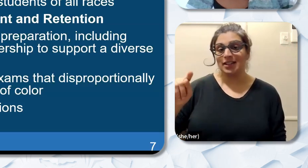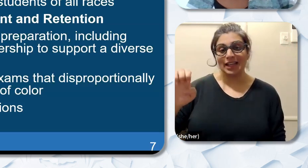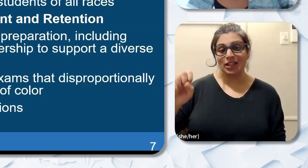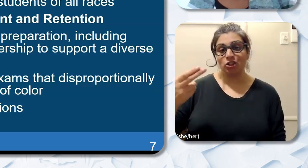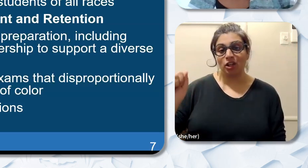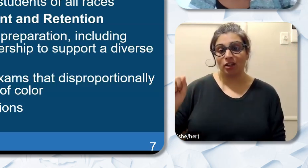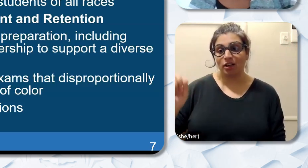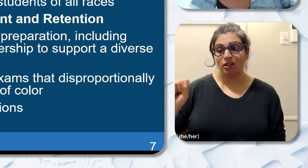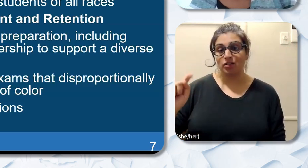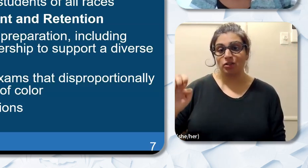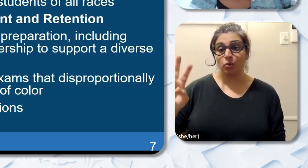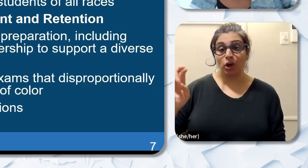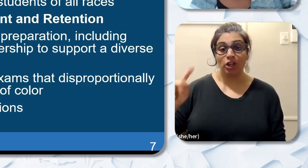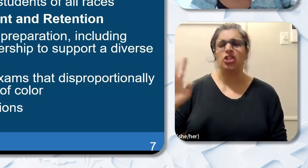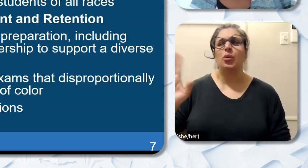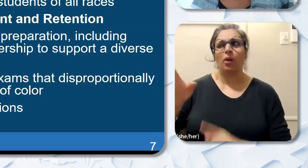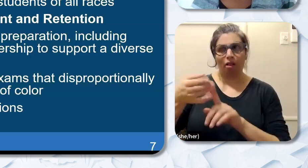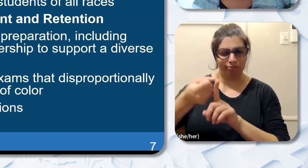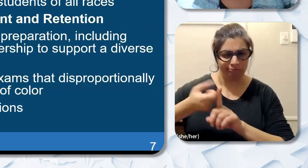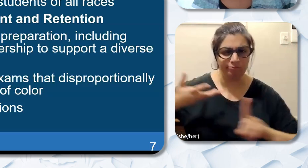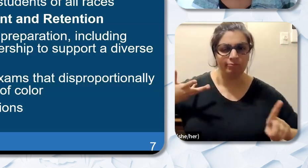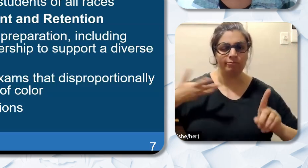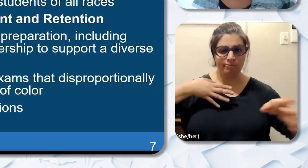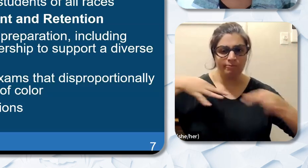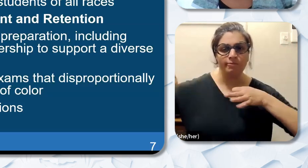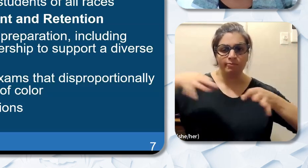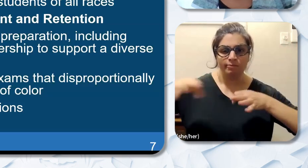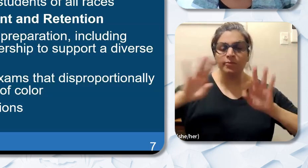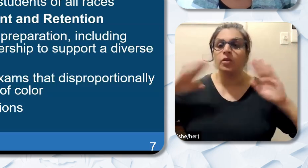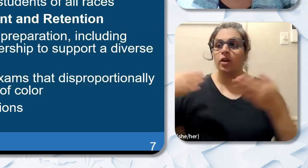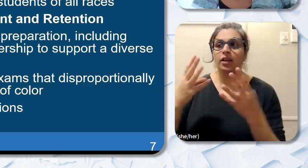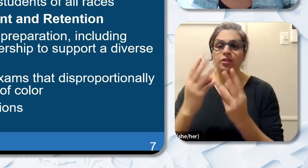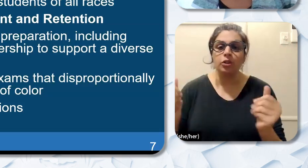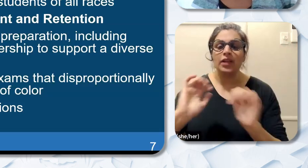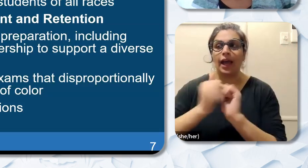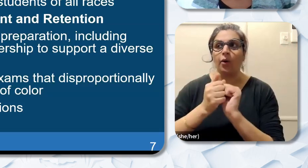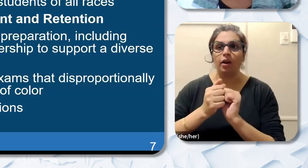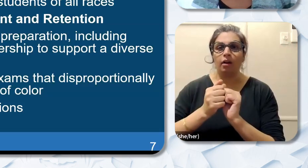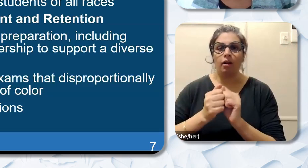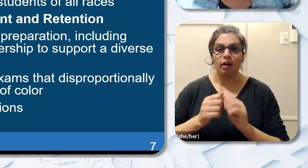topic today and additionally focus on solutions for diversifying the teaching profession as we